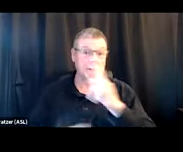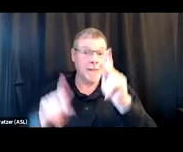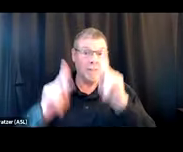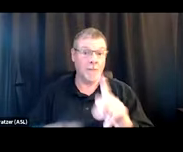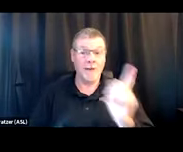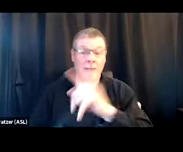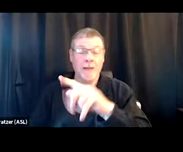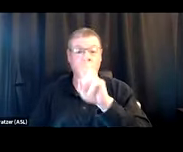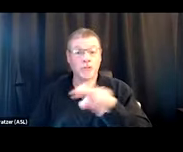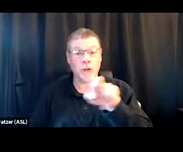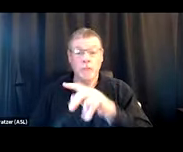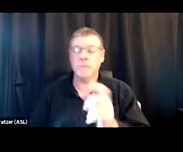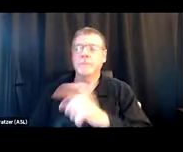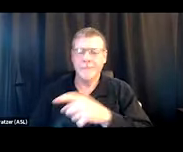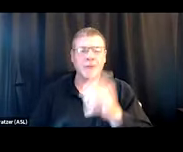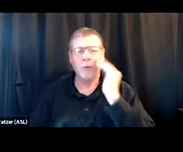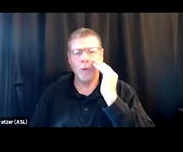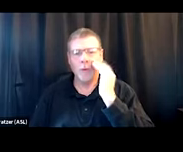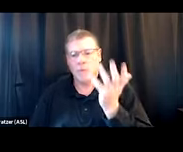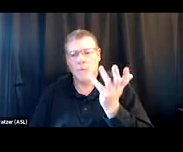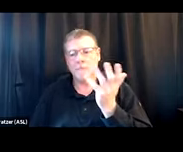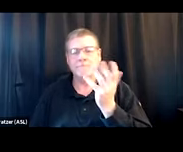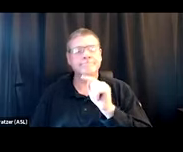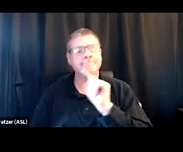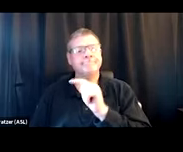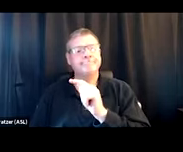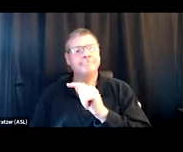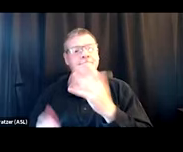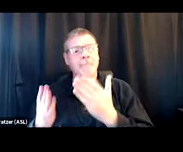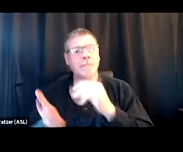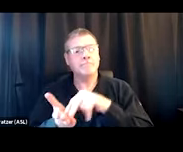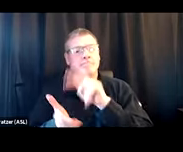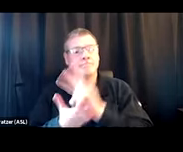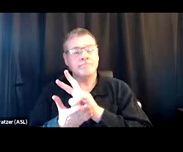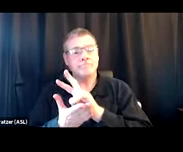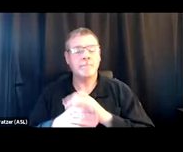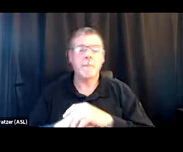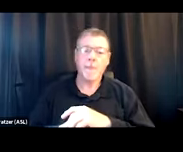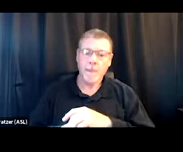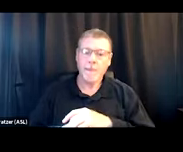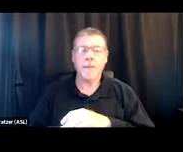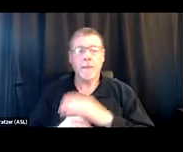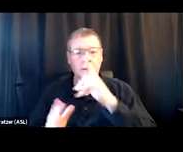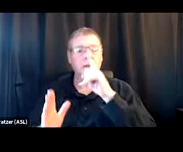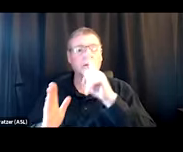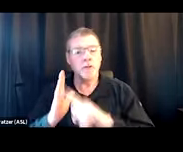and, you know, you're aware that this is something that, they might use, something might happen, you probably wanna check on them every few,